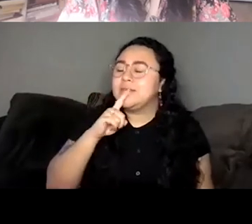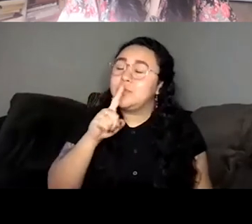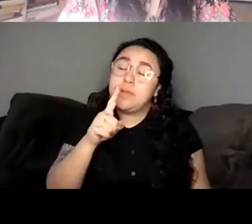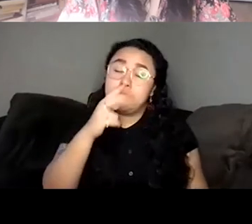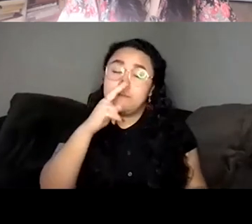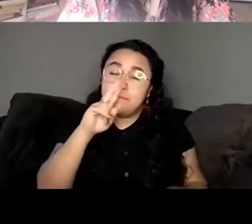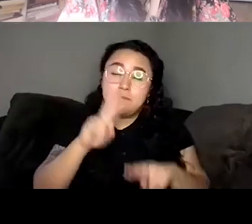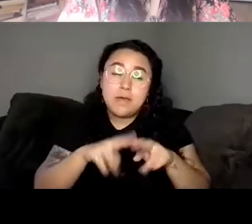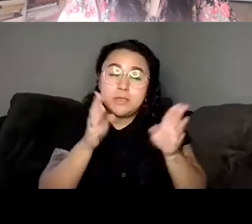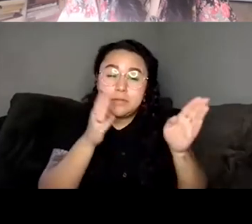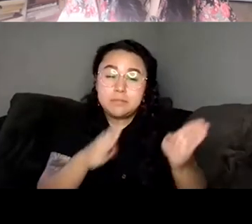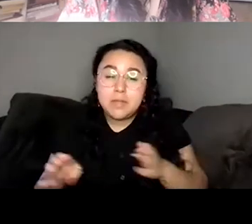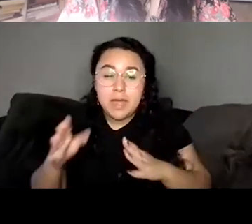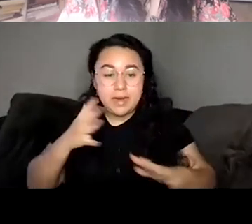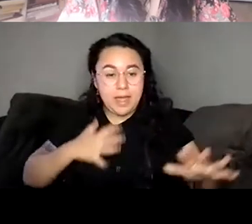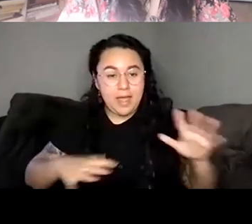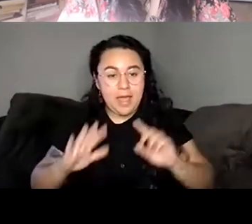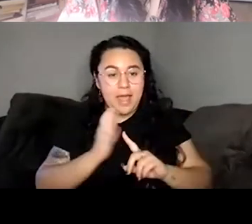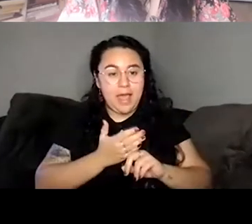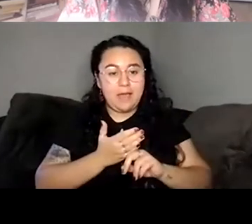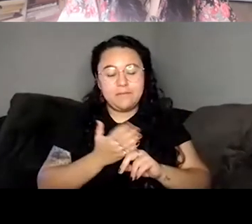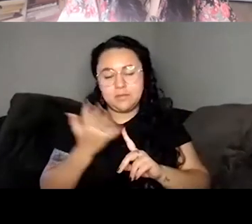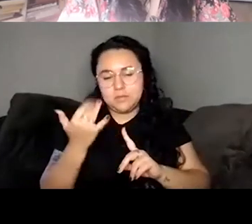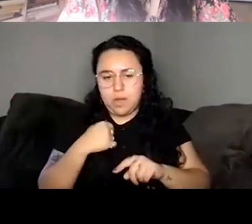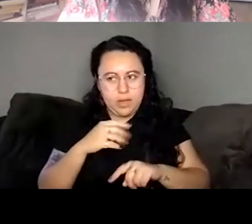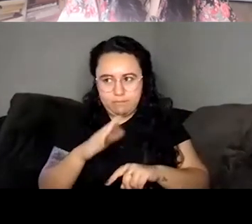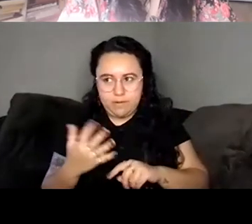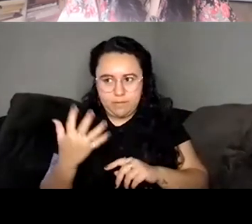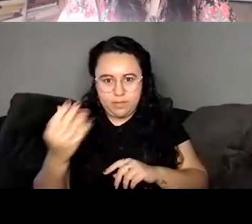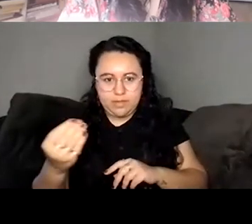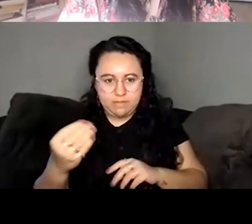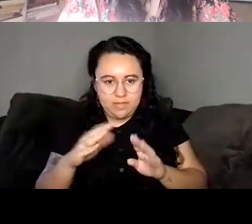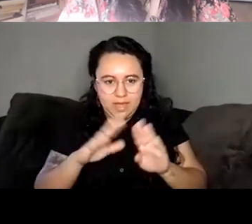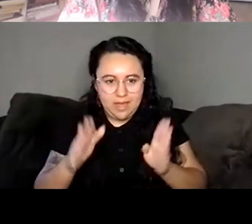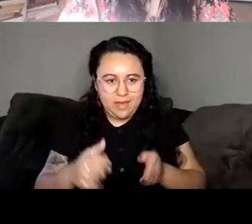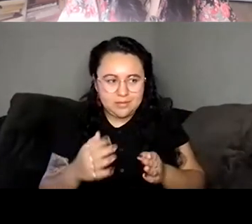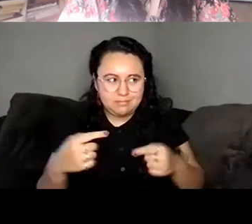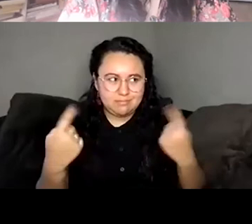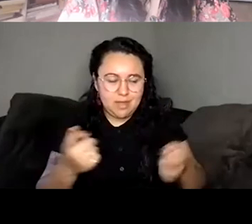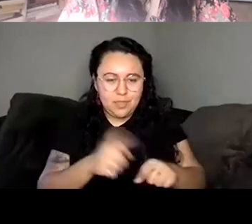to leave my house really for in any significant way and so long. I think my favorite outfit